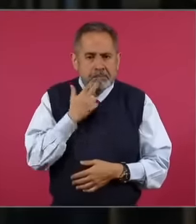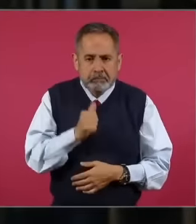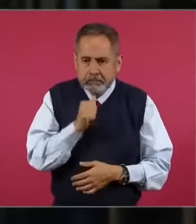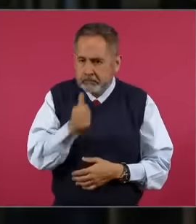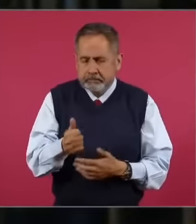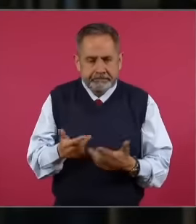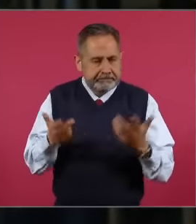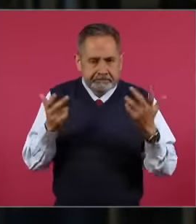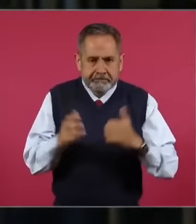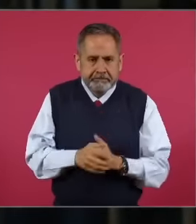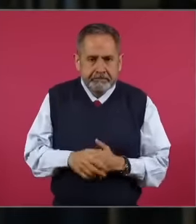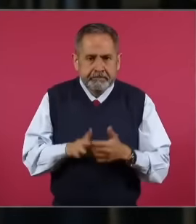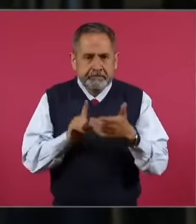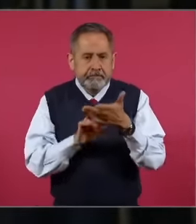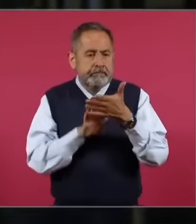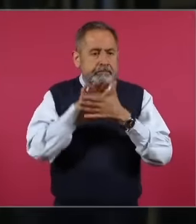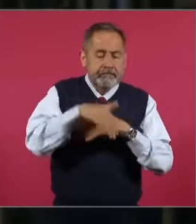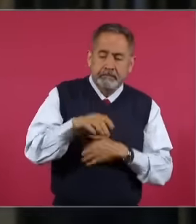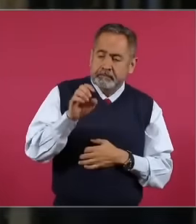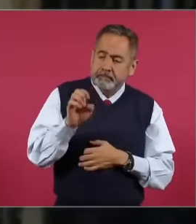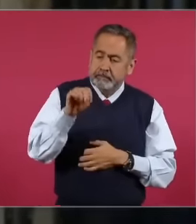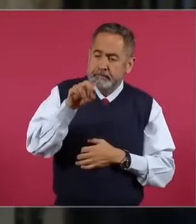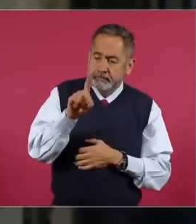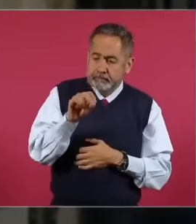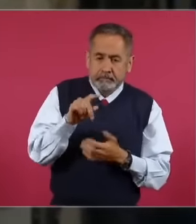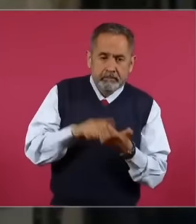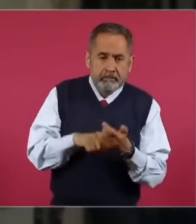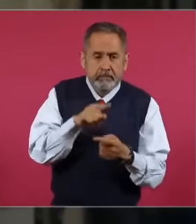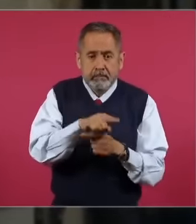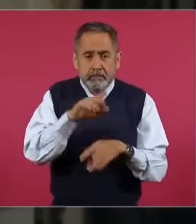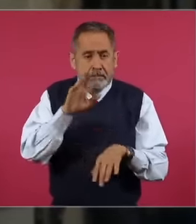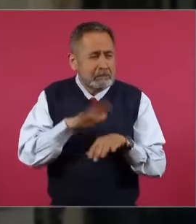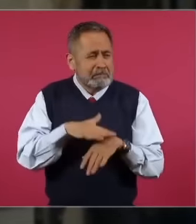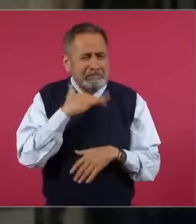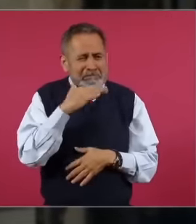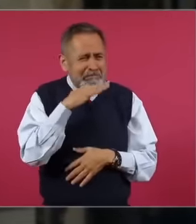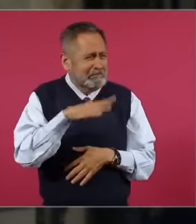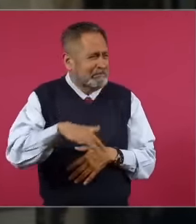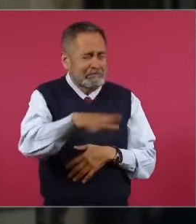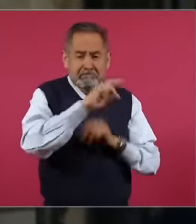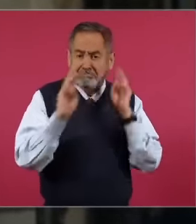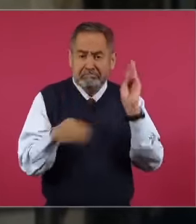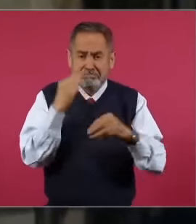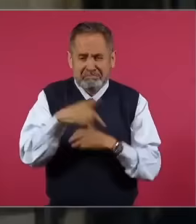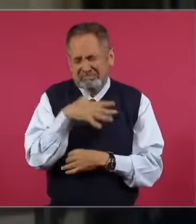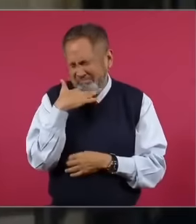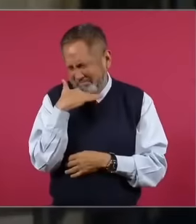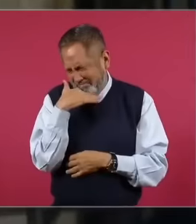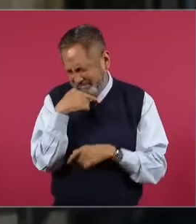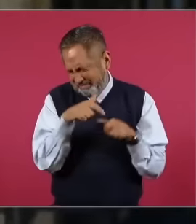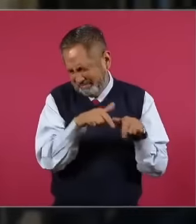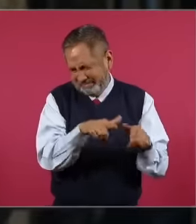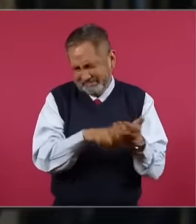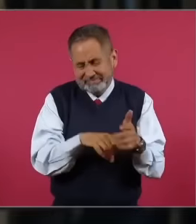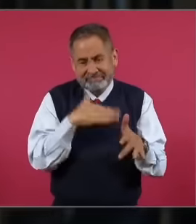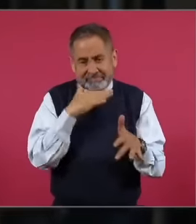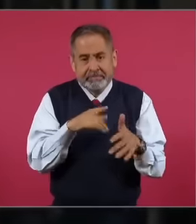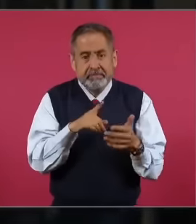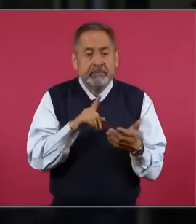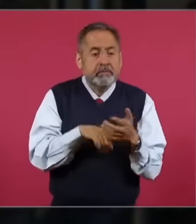The dam is not one of the most polluted in the world. Hey, around the banks of the